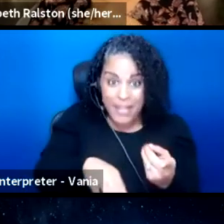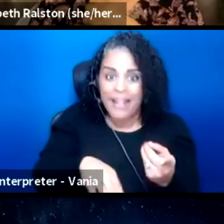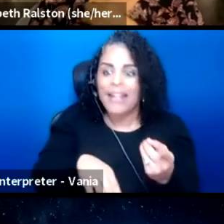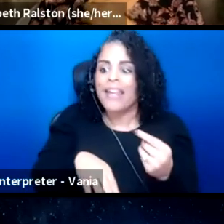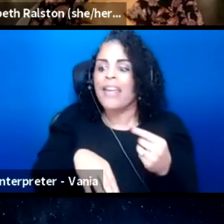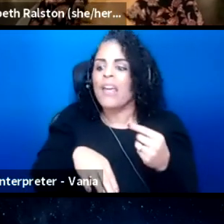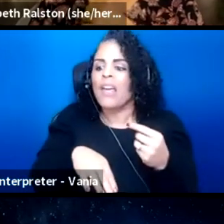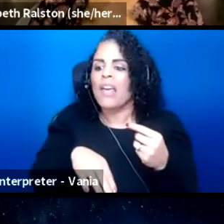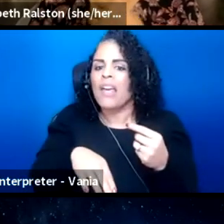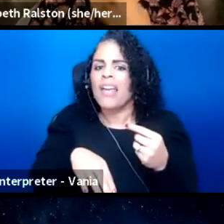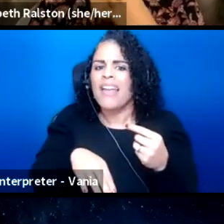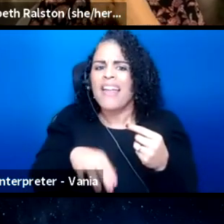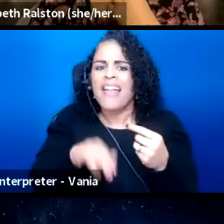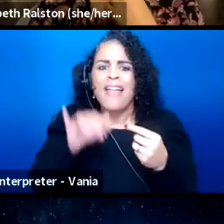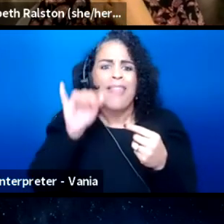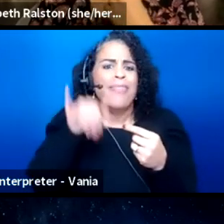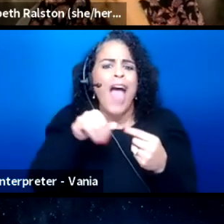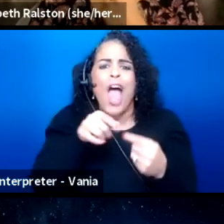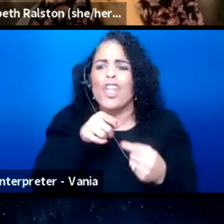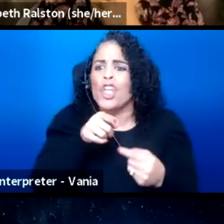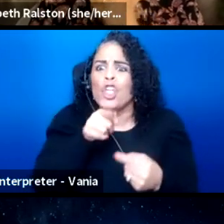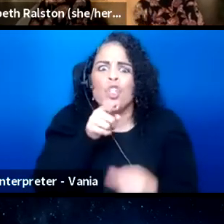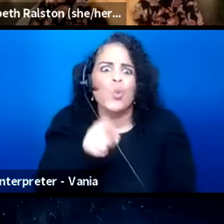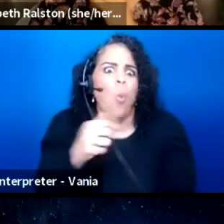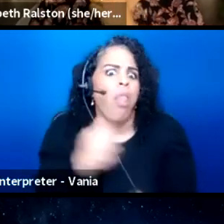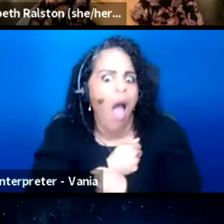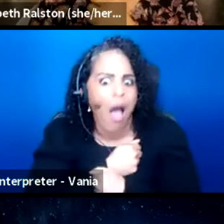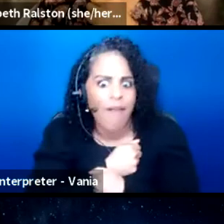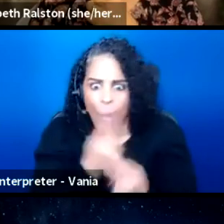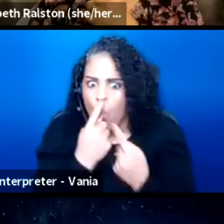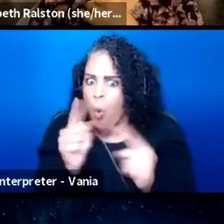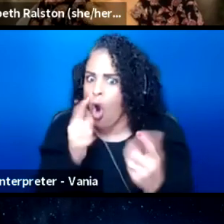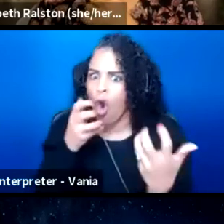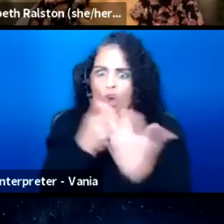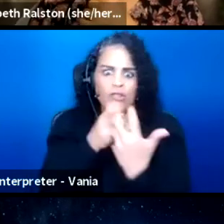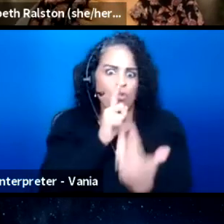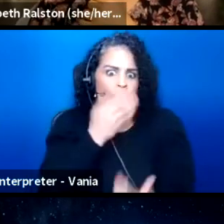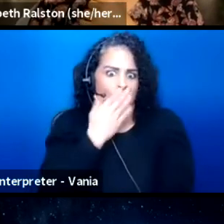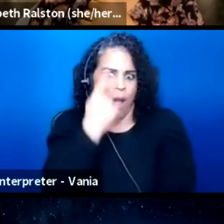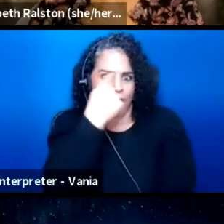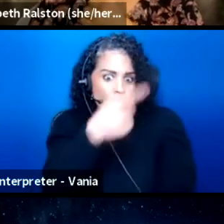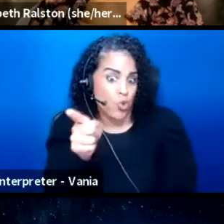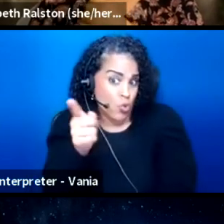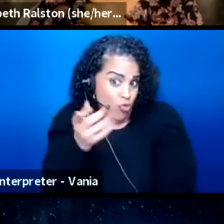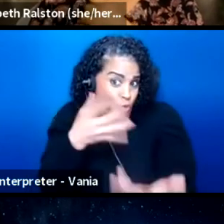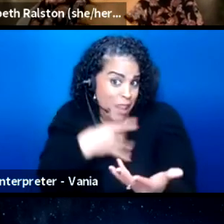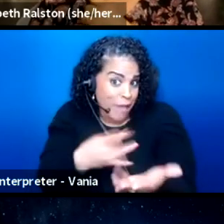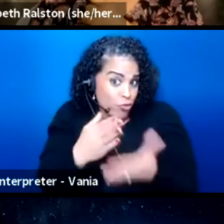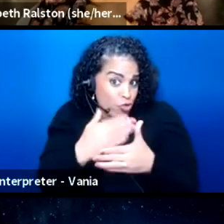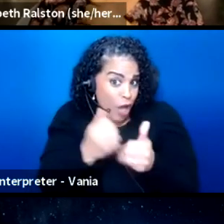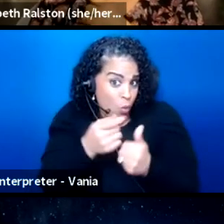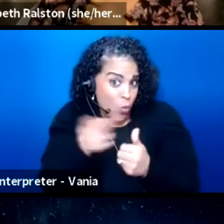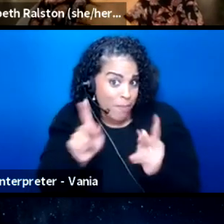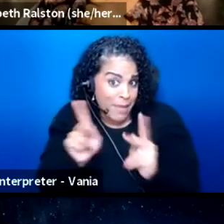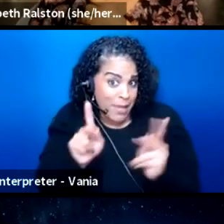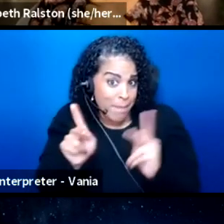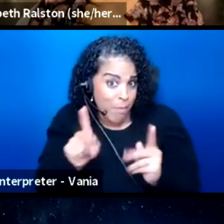that you just love, that has worked really well for you that you'd like to share with folks,